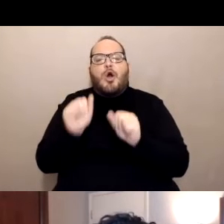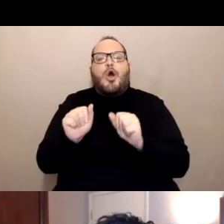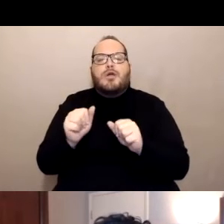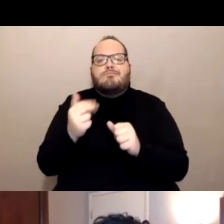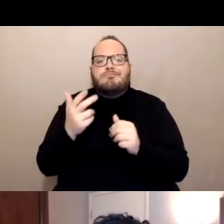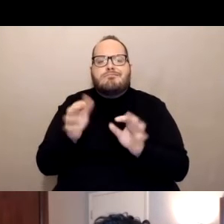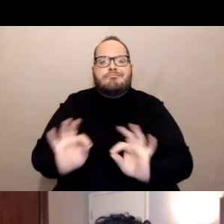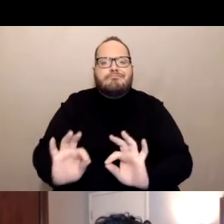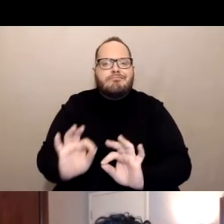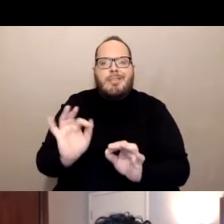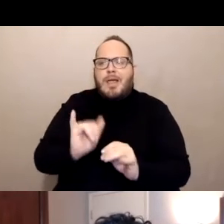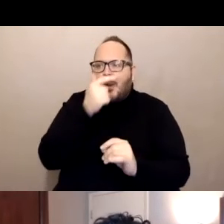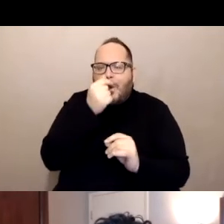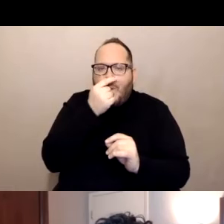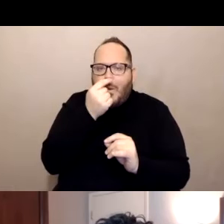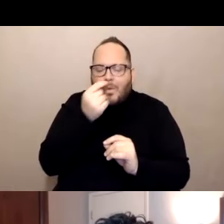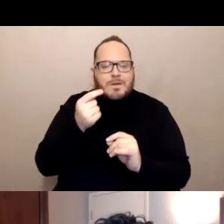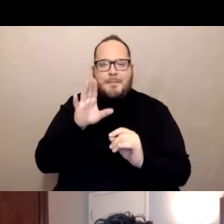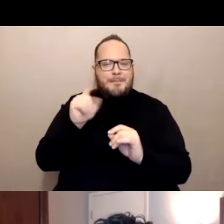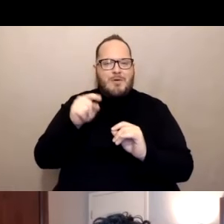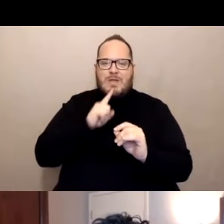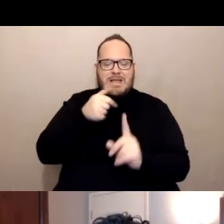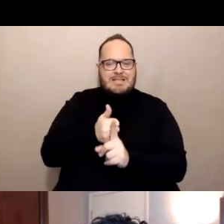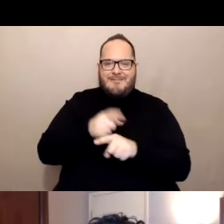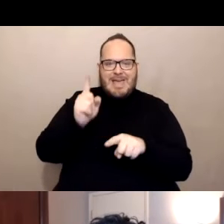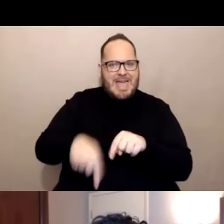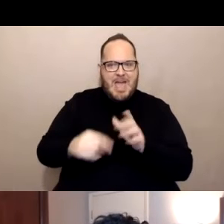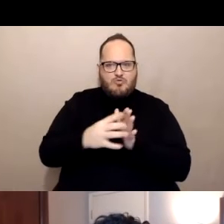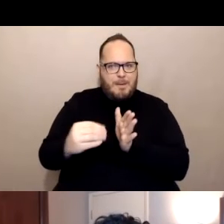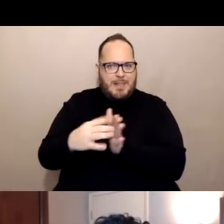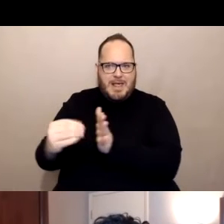And so for this vaccine, when it's injected those particles